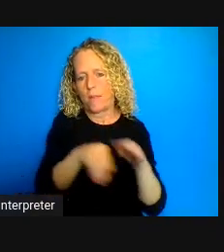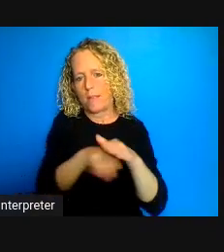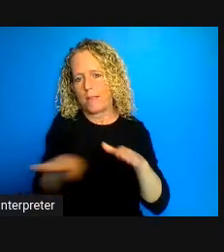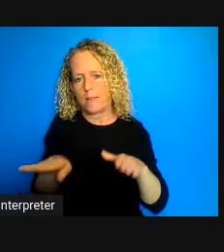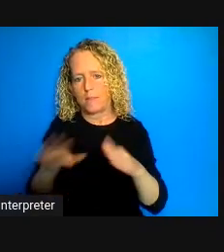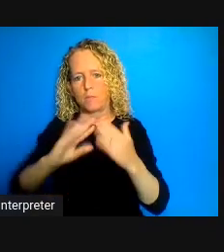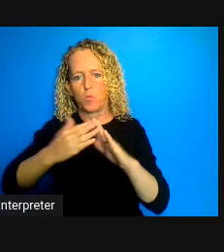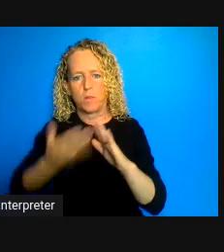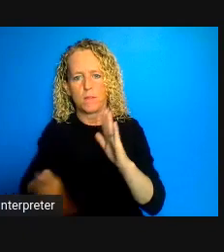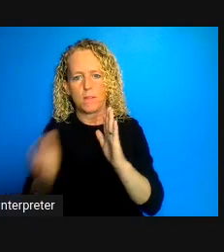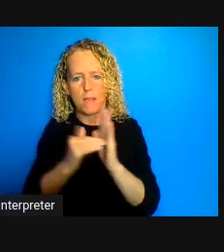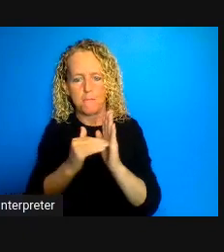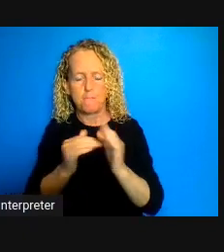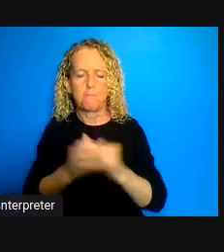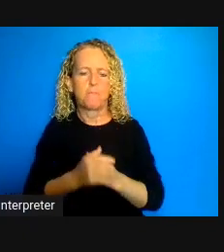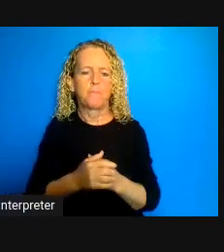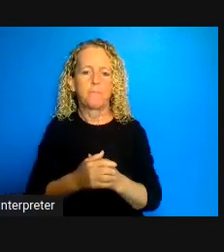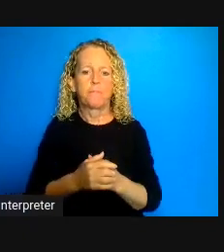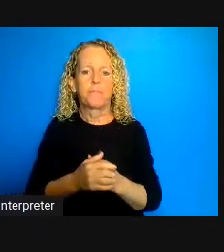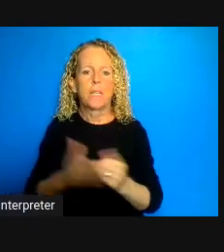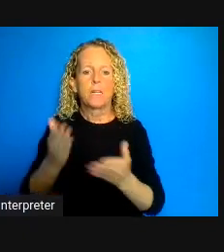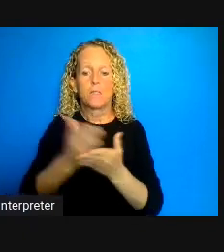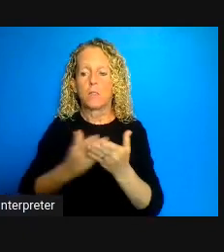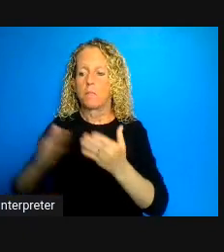some communities have stated that they don't want to see any tree planting